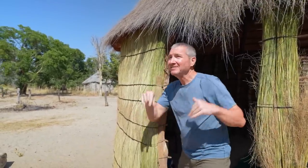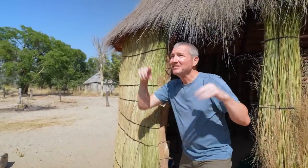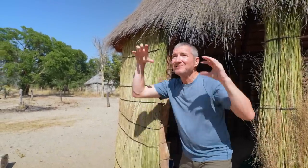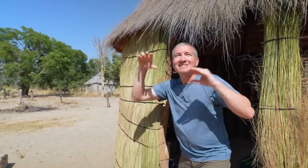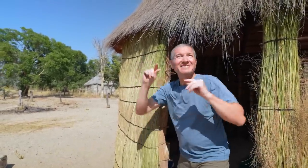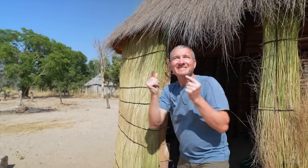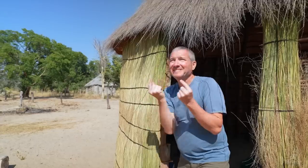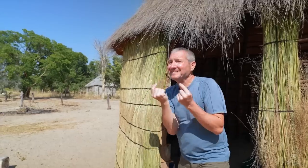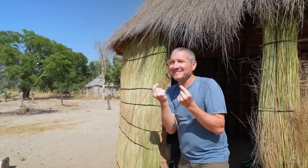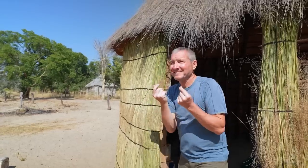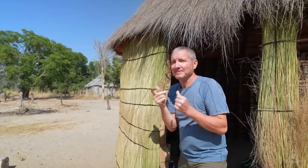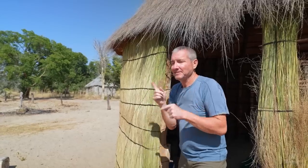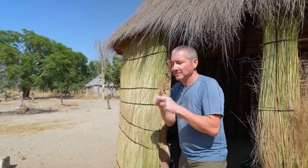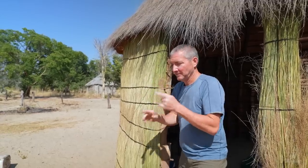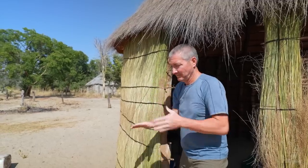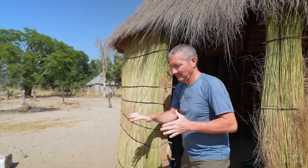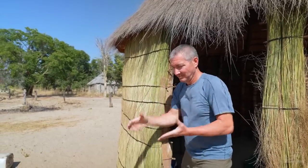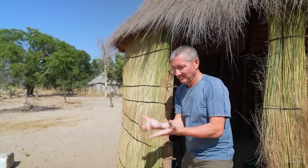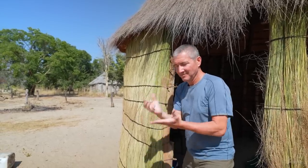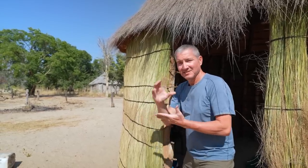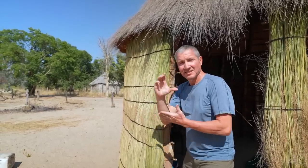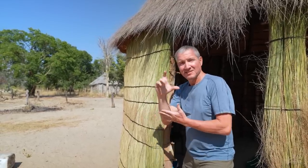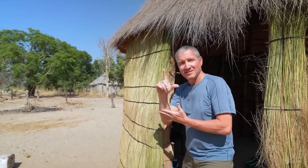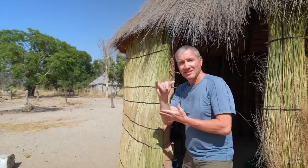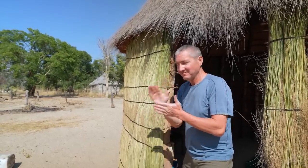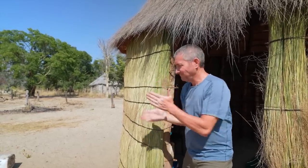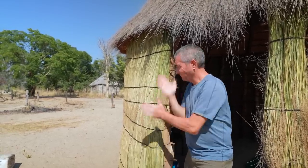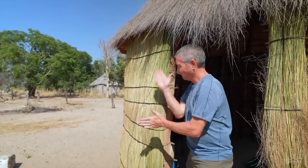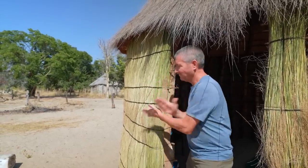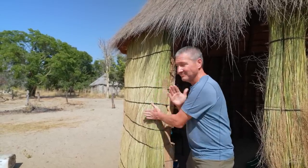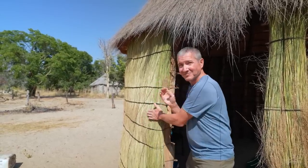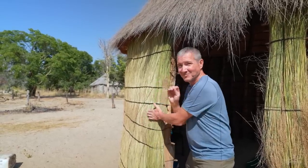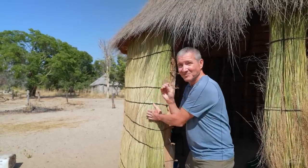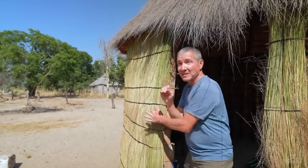Since water is so scarce here, they can’t use clay to build.